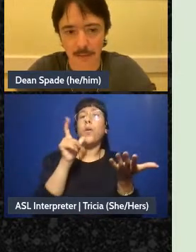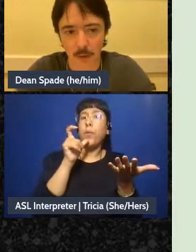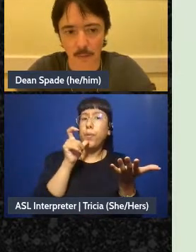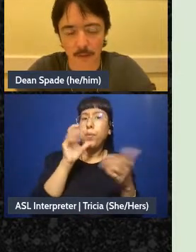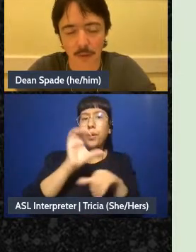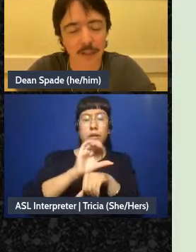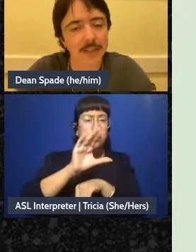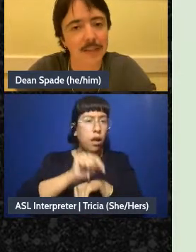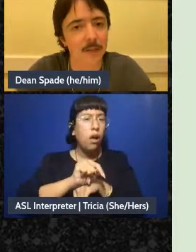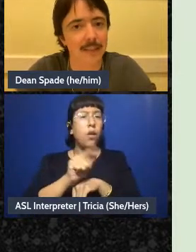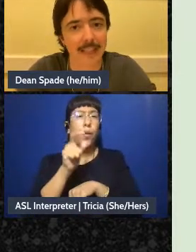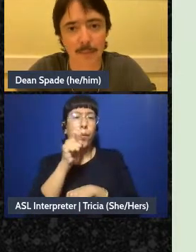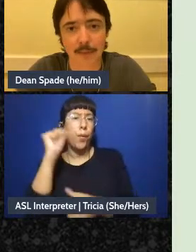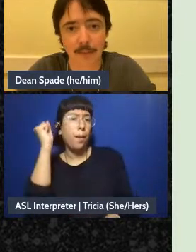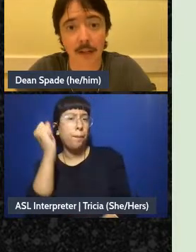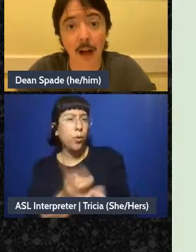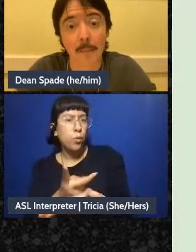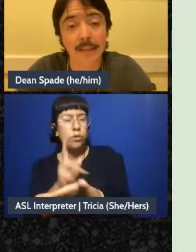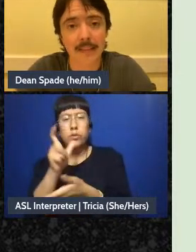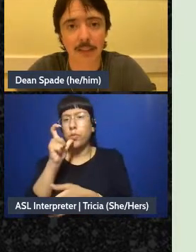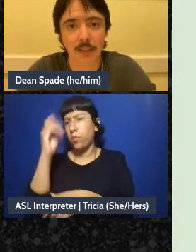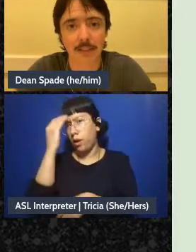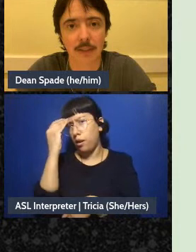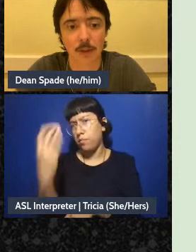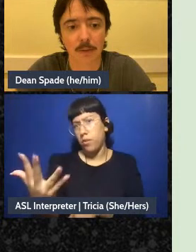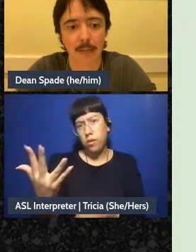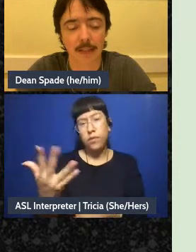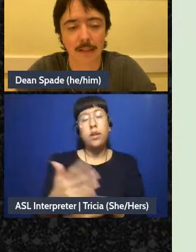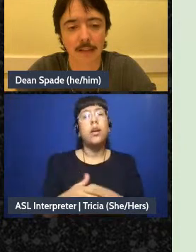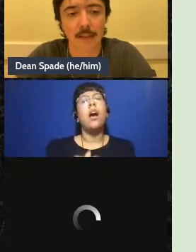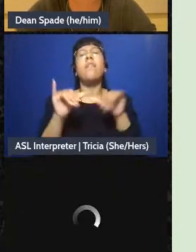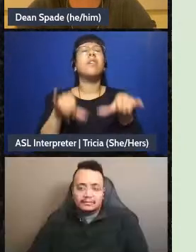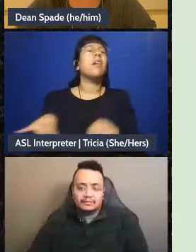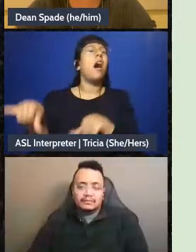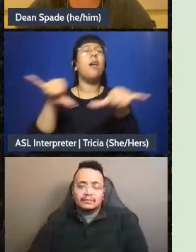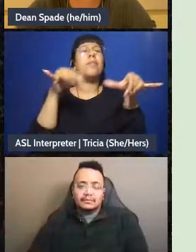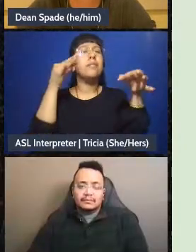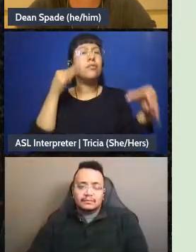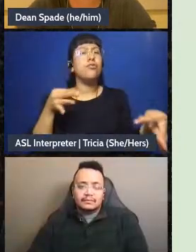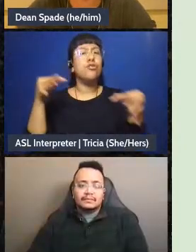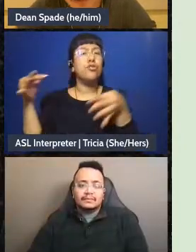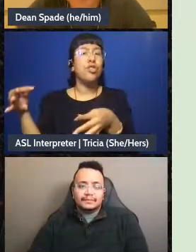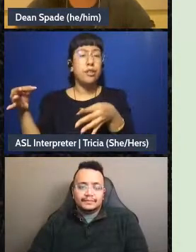informed so I just gave some examples of common decisions that groups make like our group needs